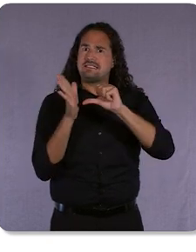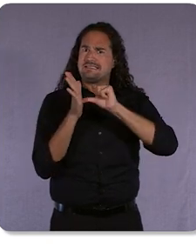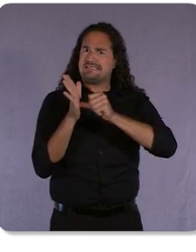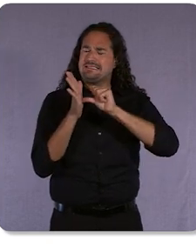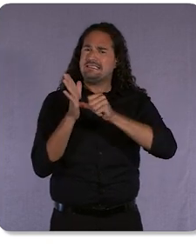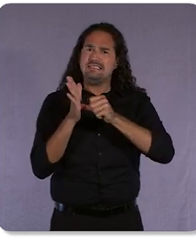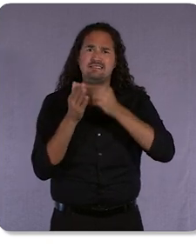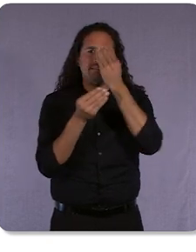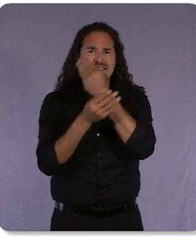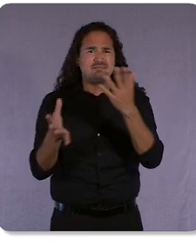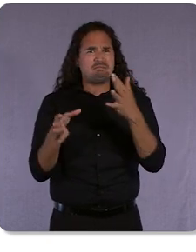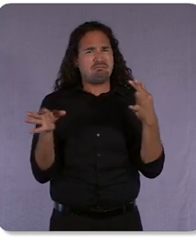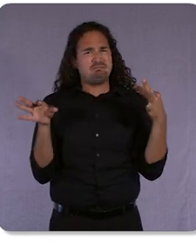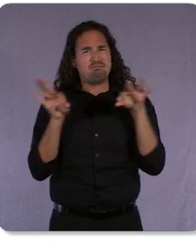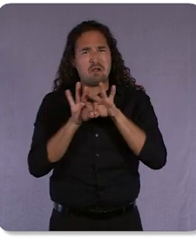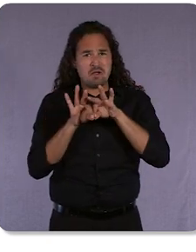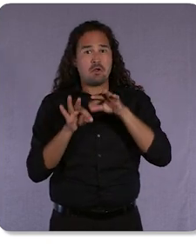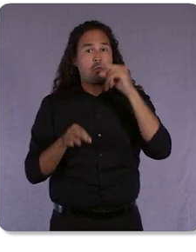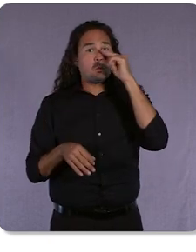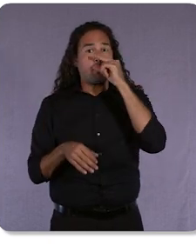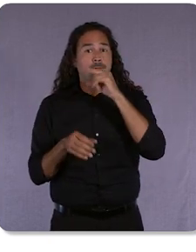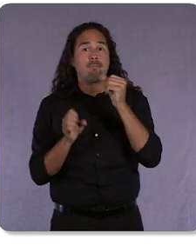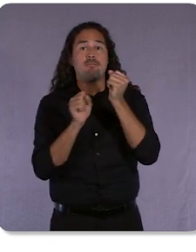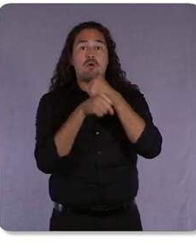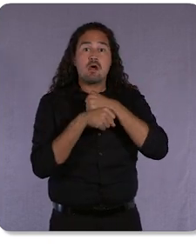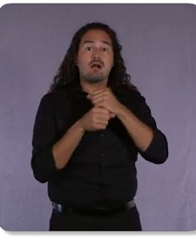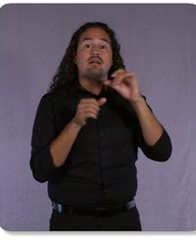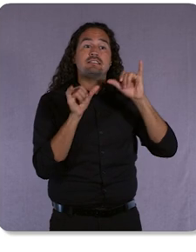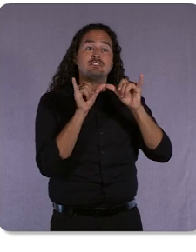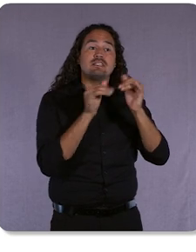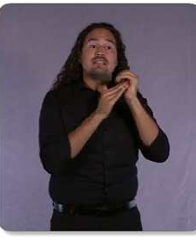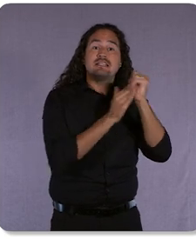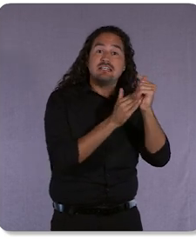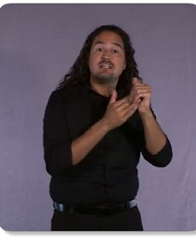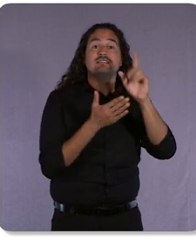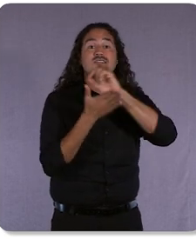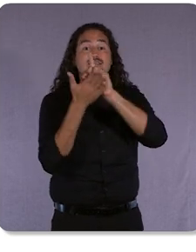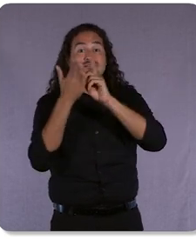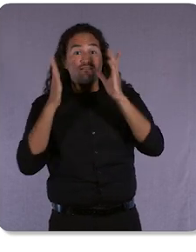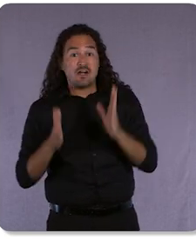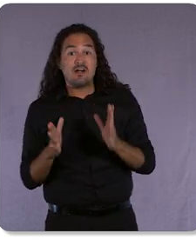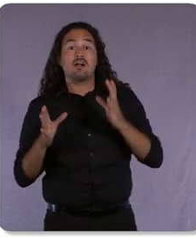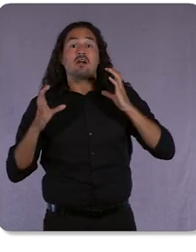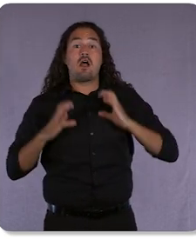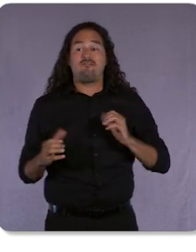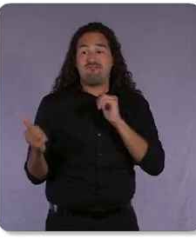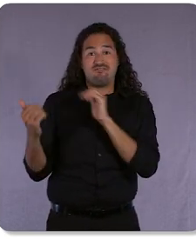Leaders, UX Designers and client facing teams - to meet with all of you, and to hear your insights